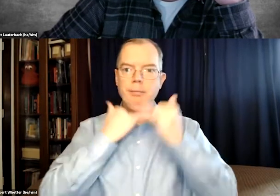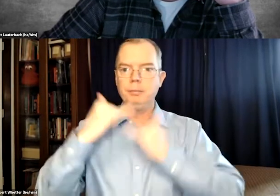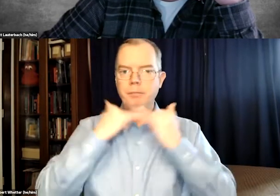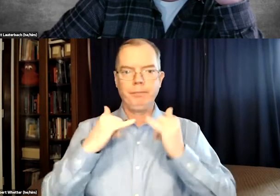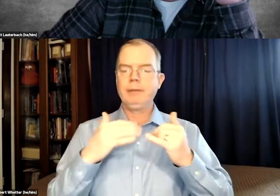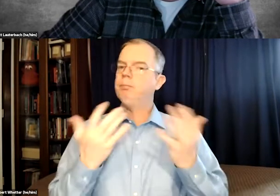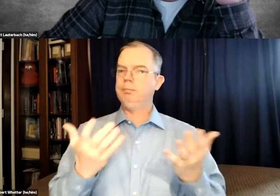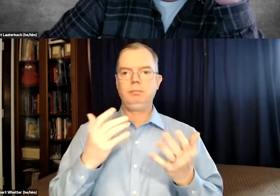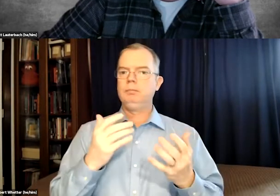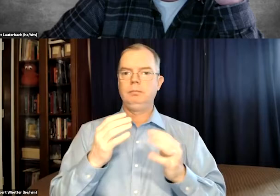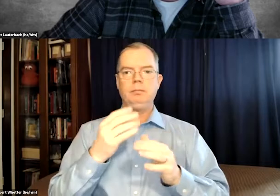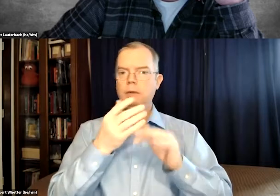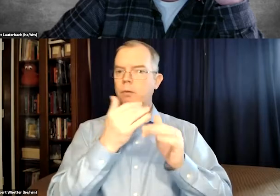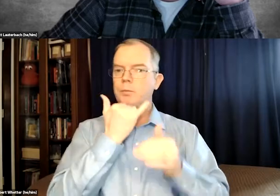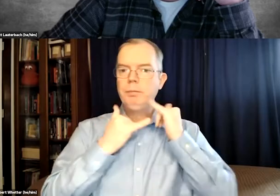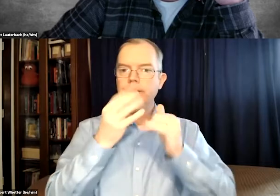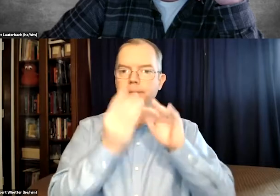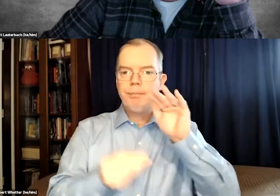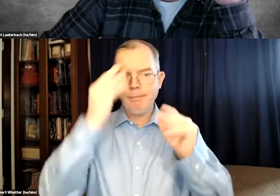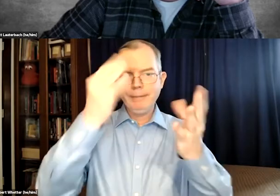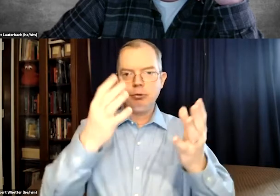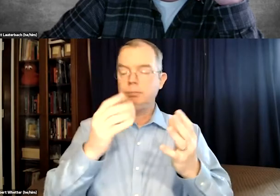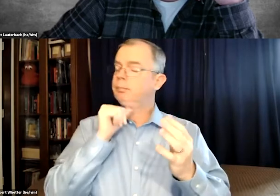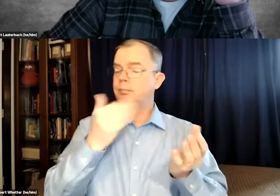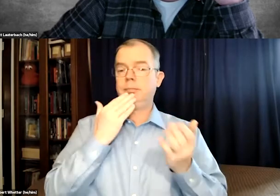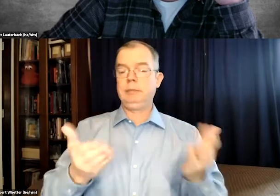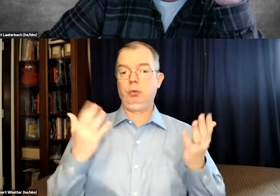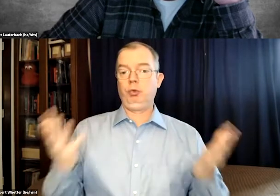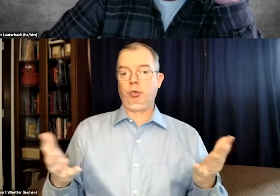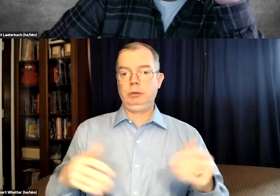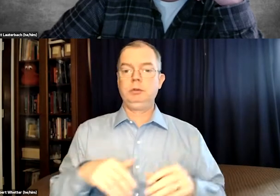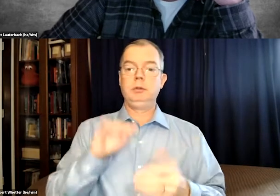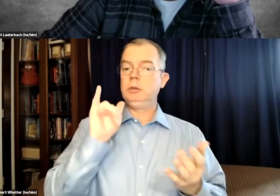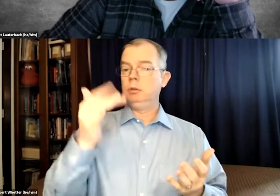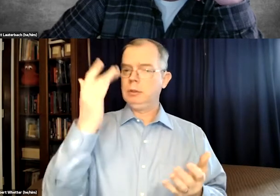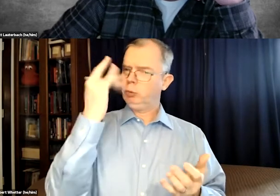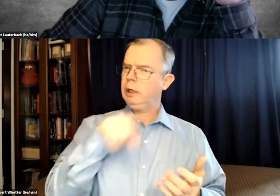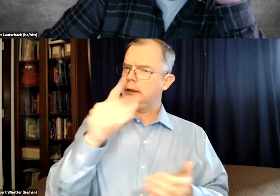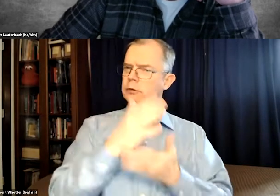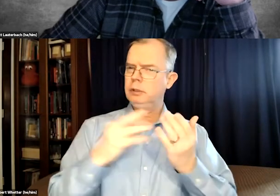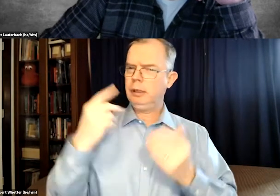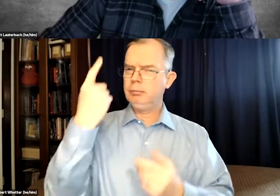Especially with live broadcasts, there tends to be even more errors and more missing information.